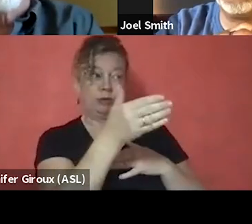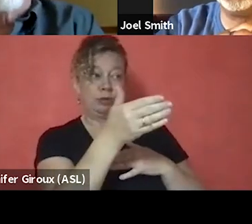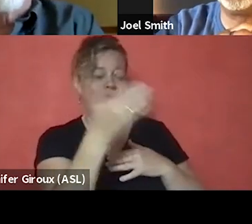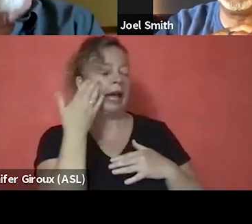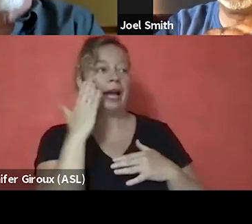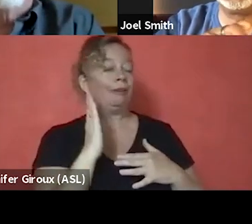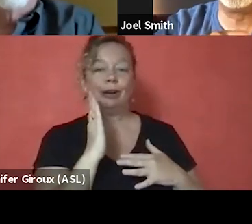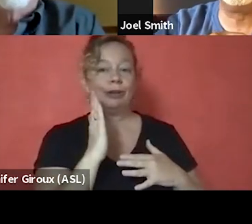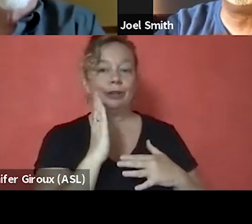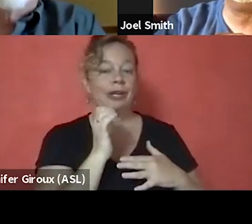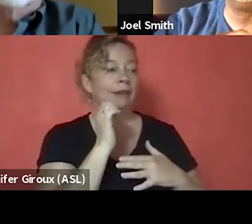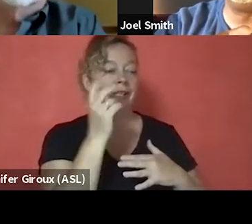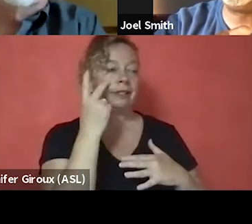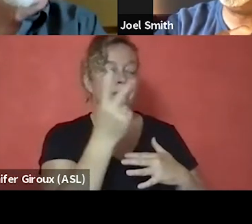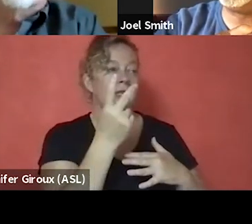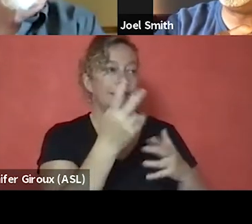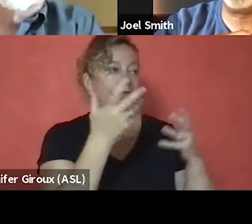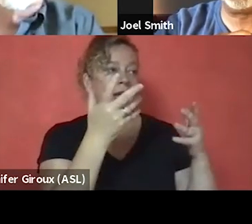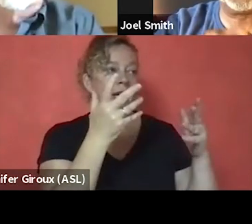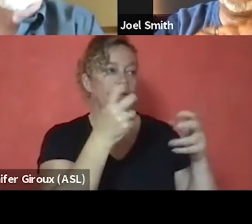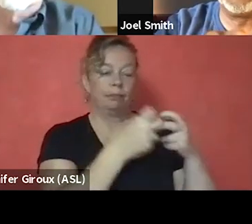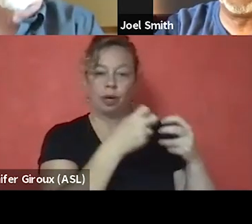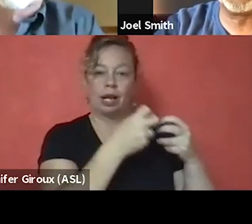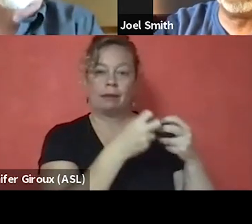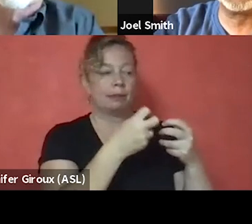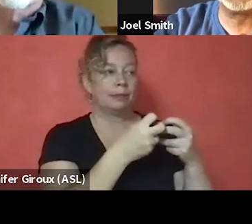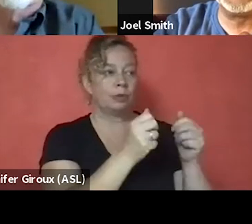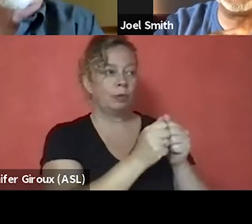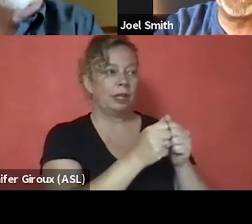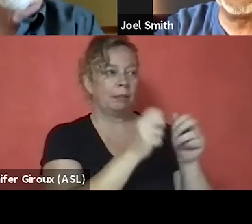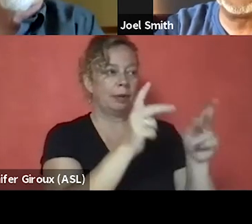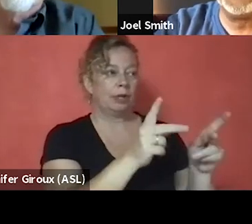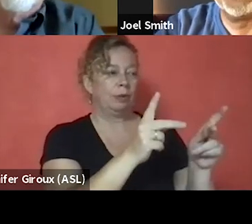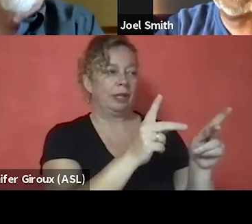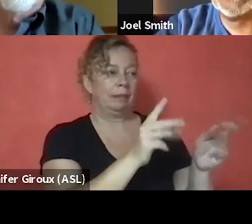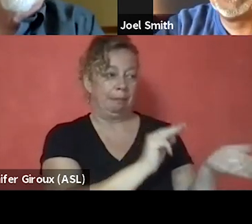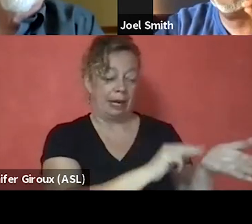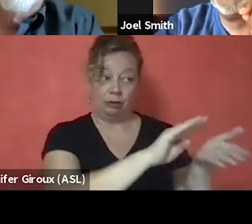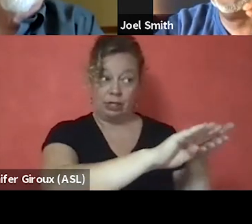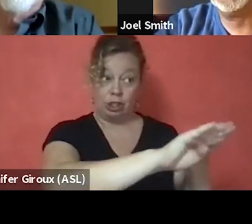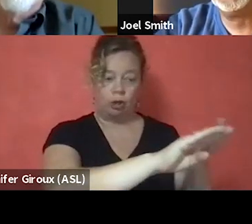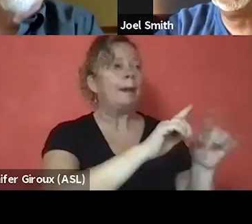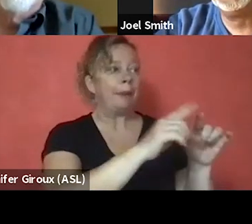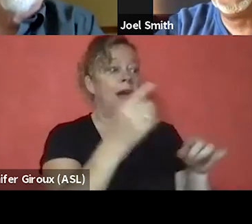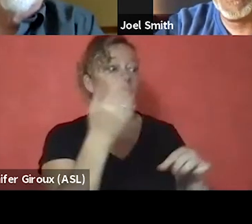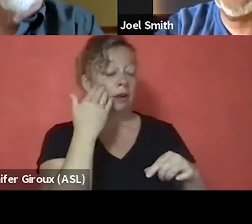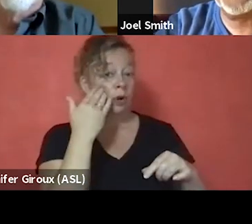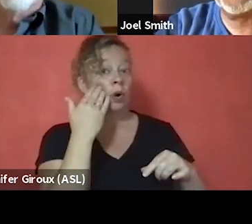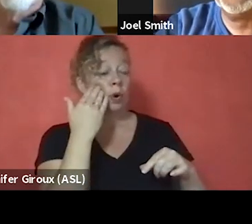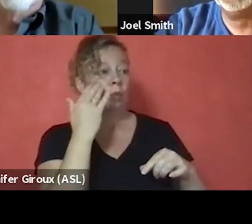I haven't seen a lot of issues that befall someone who has a medical discharge. But what I do know is that person